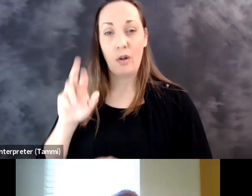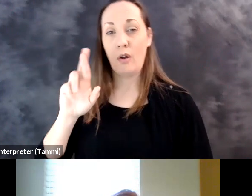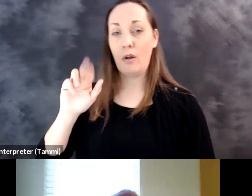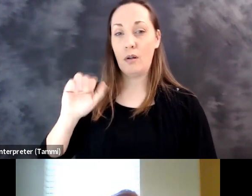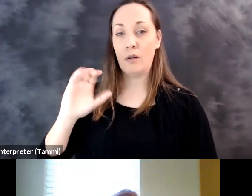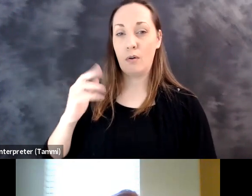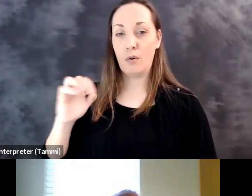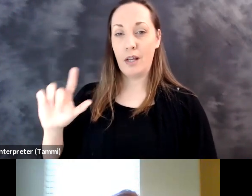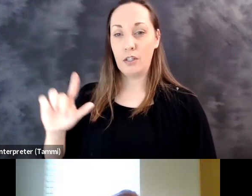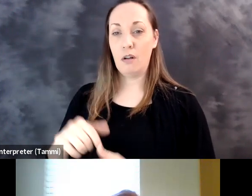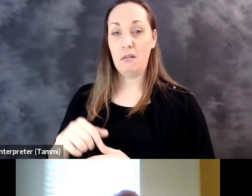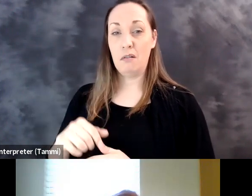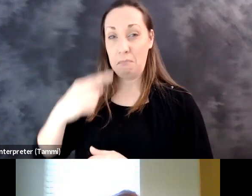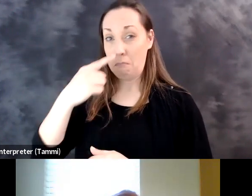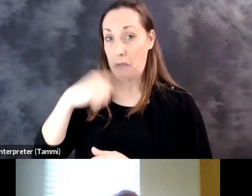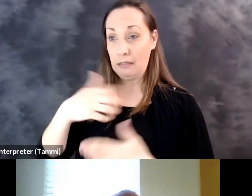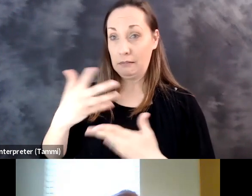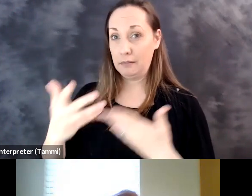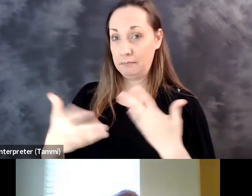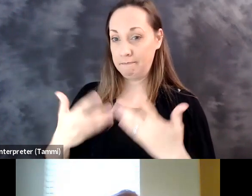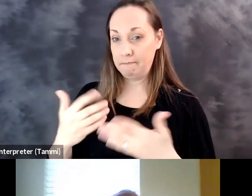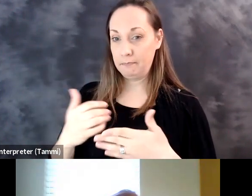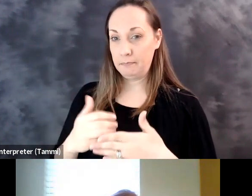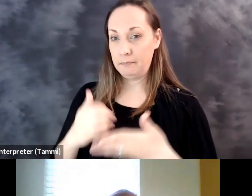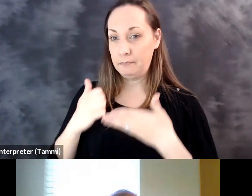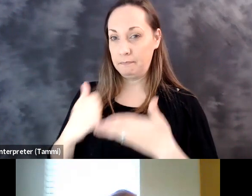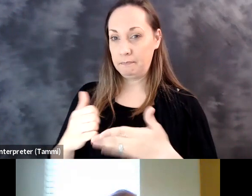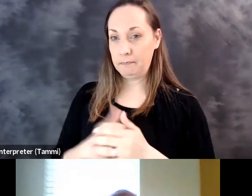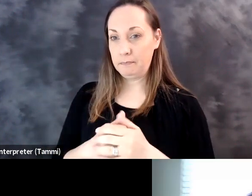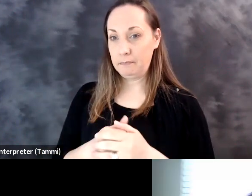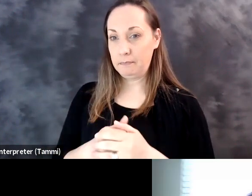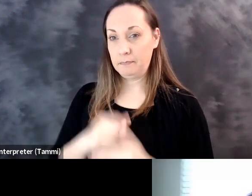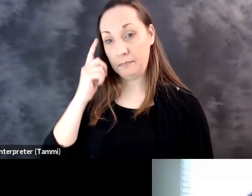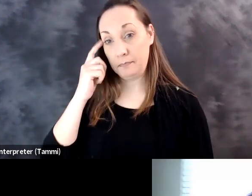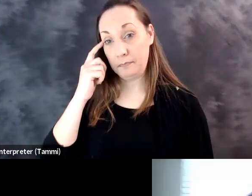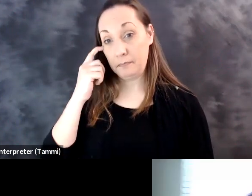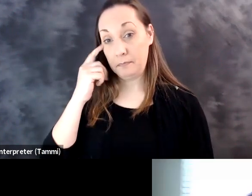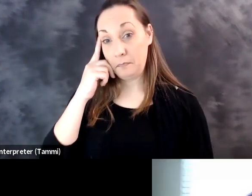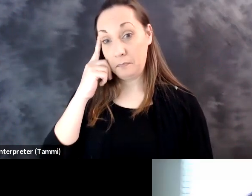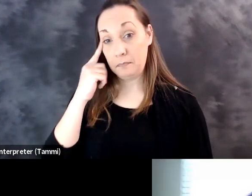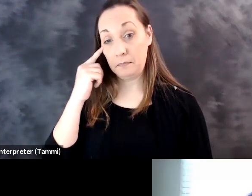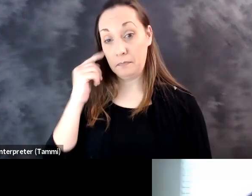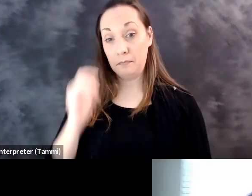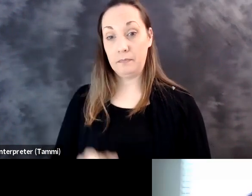Still having trouble with your audio. I don't know if Rachel from the